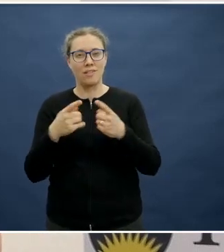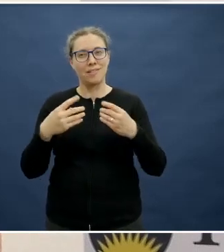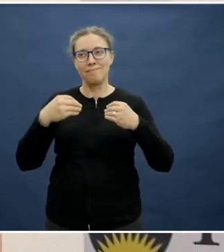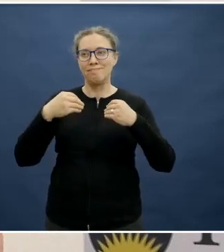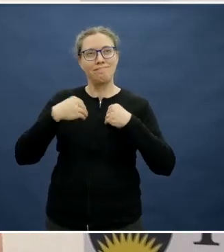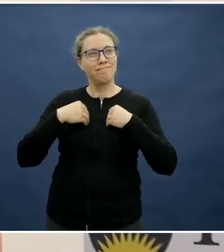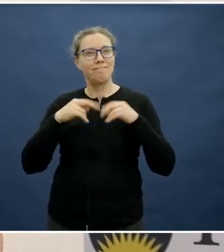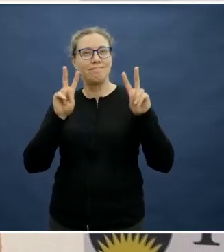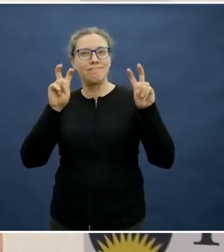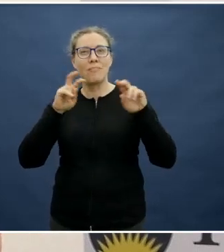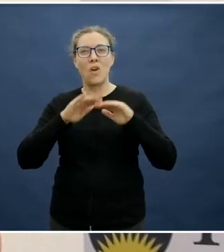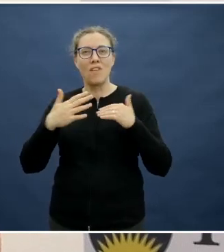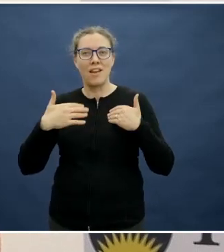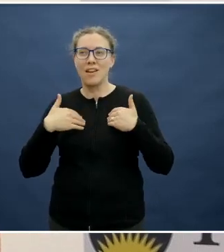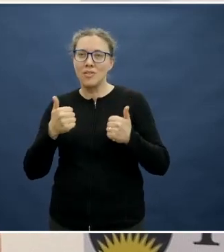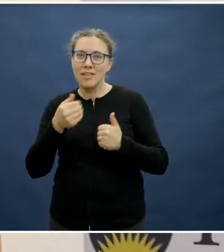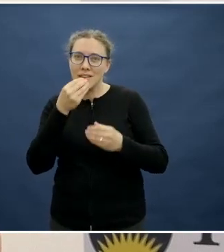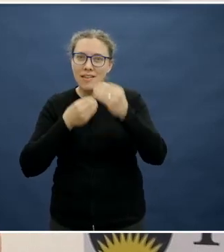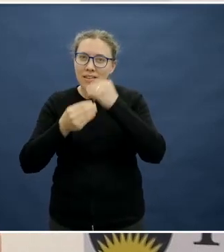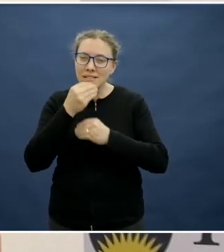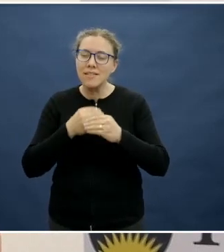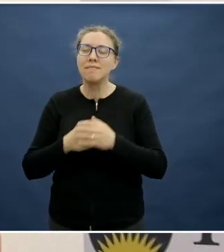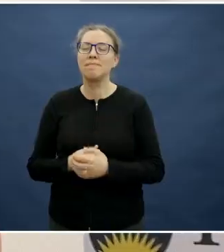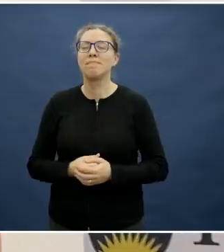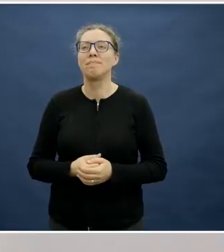Yes. And applying that how soon?